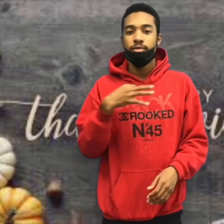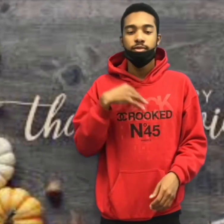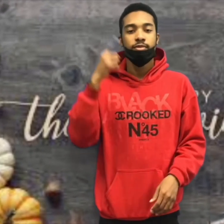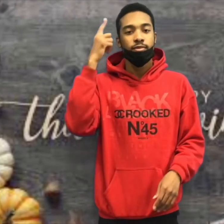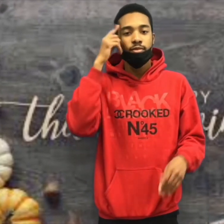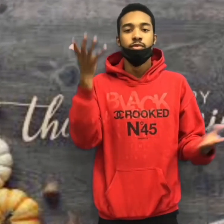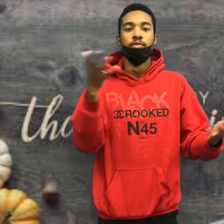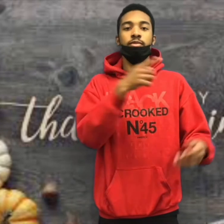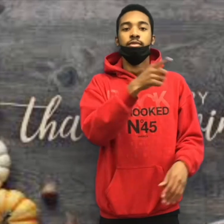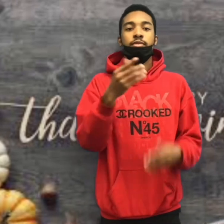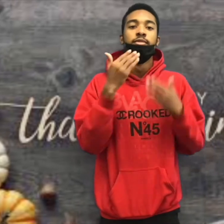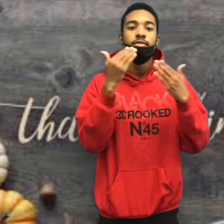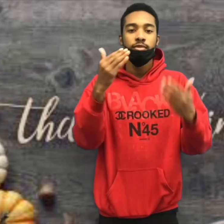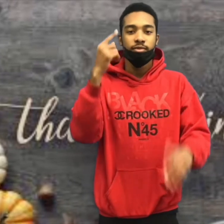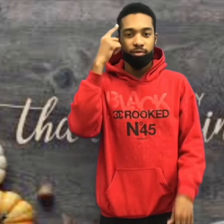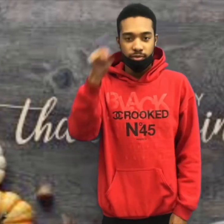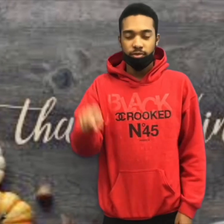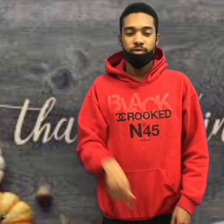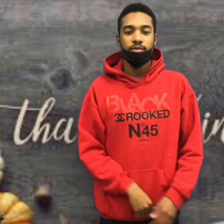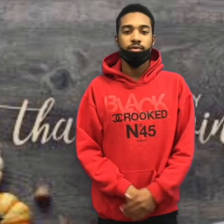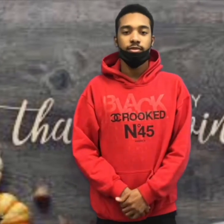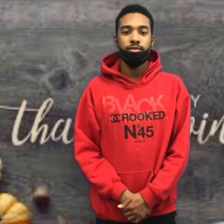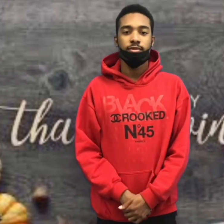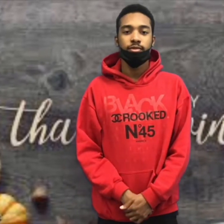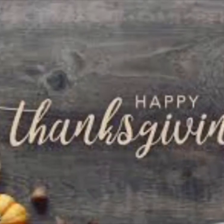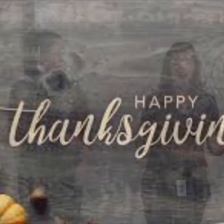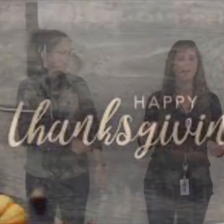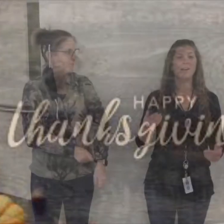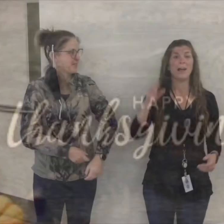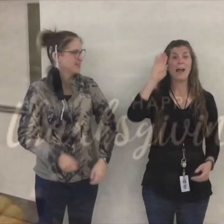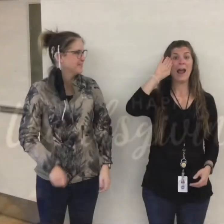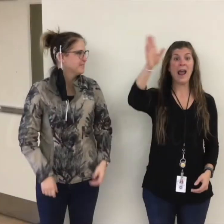Hello. We asked students and staff what they were thankful for.